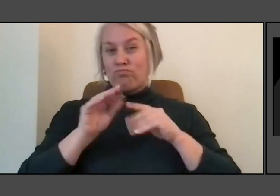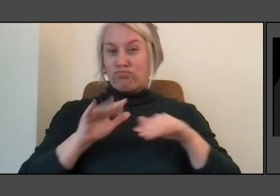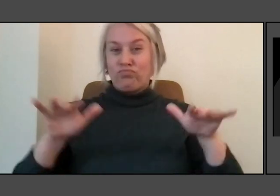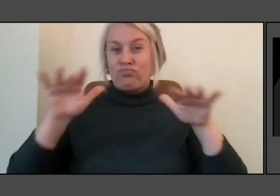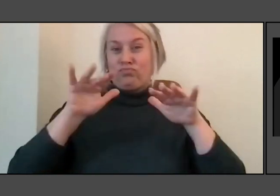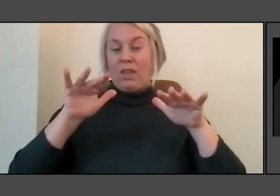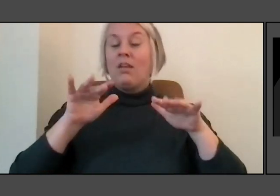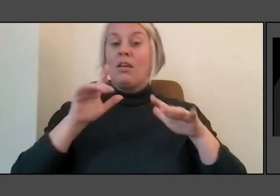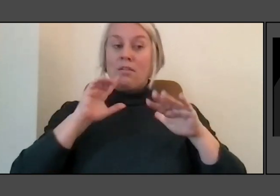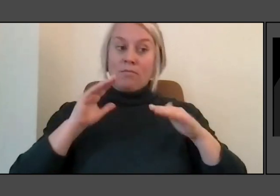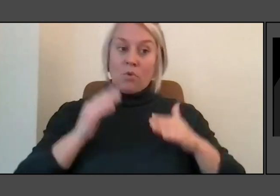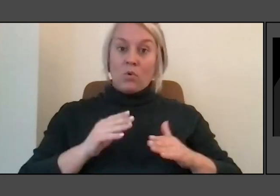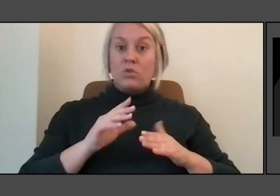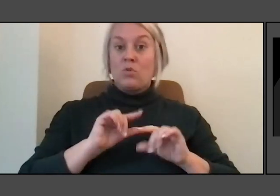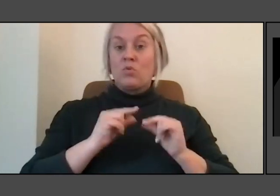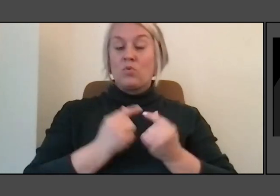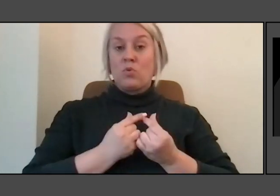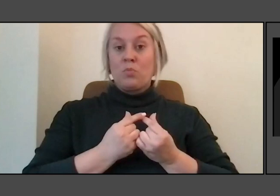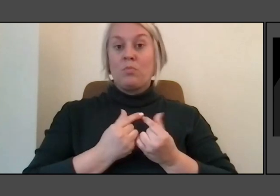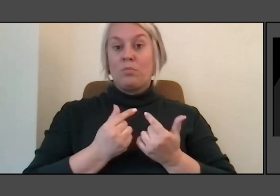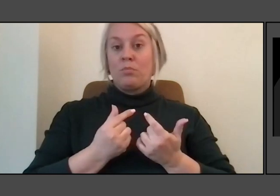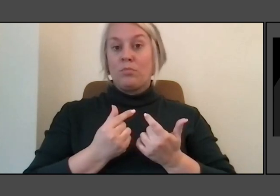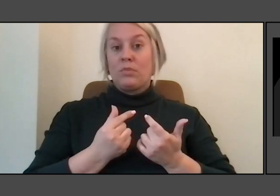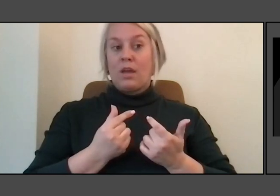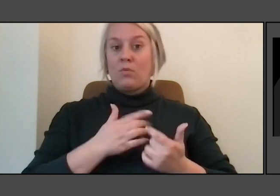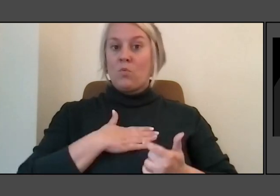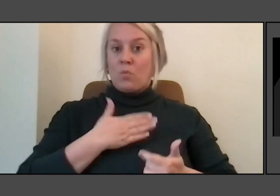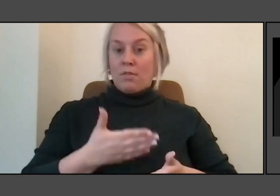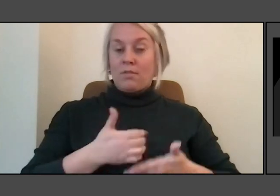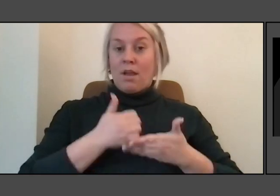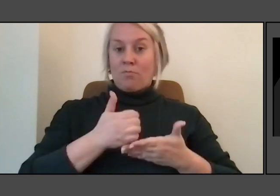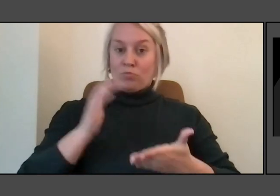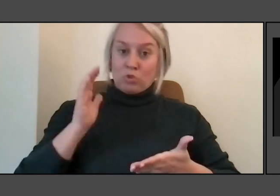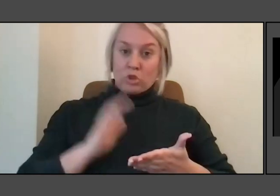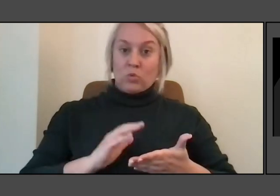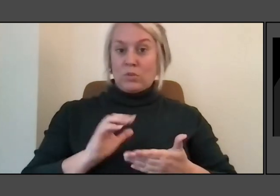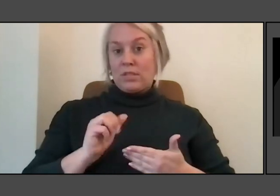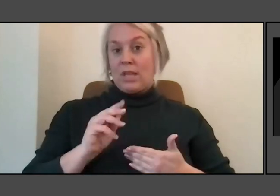And for me, we can kill two birds with we can save two birds with one tree